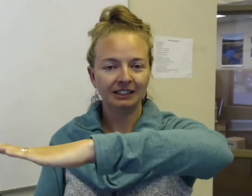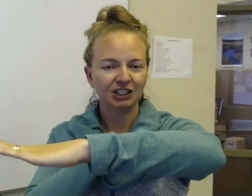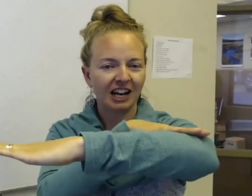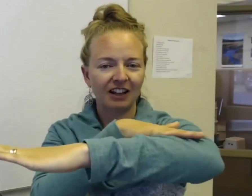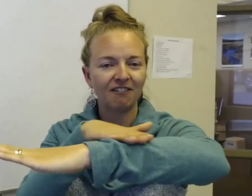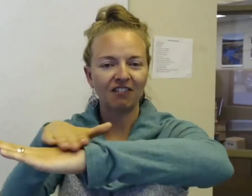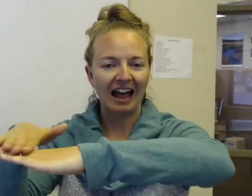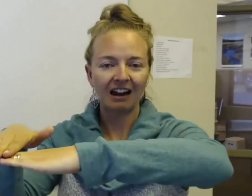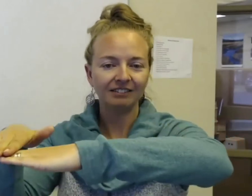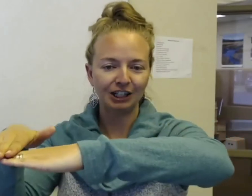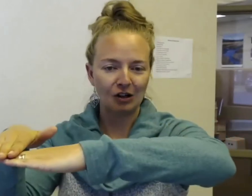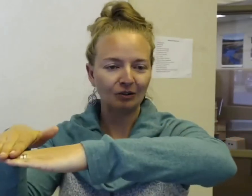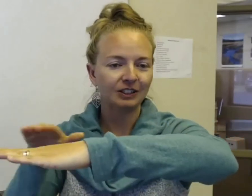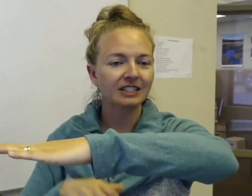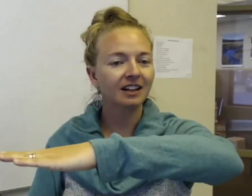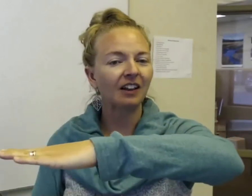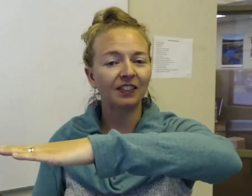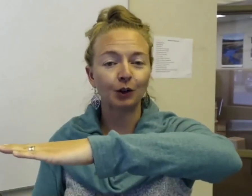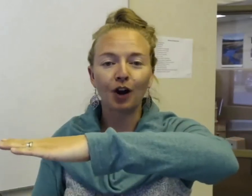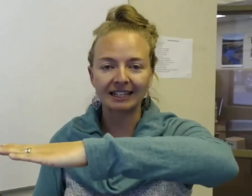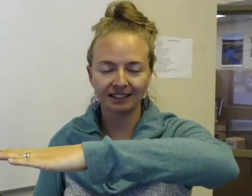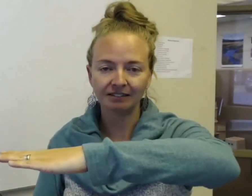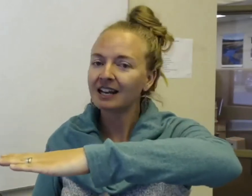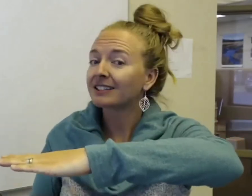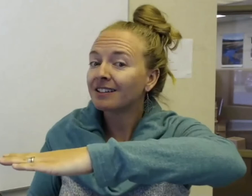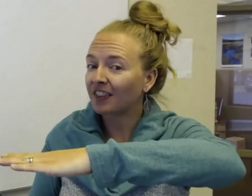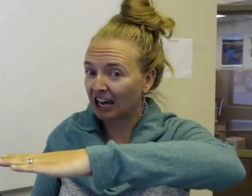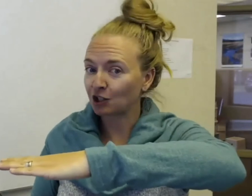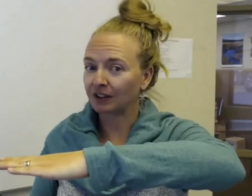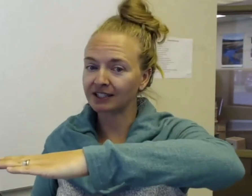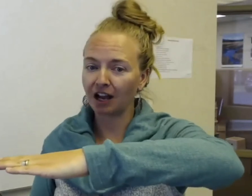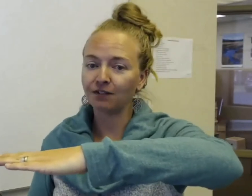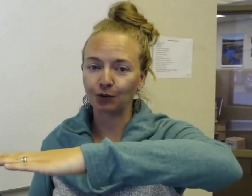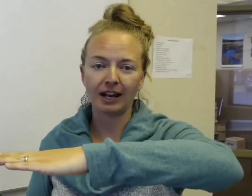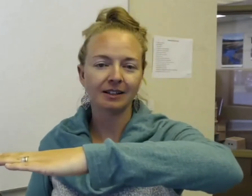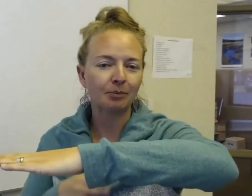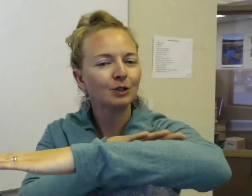just kind of like flat, you know. So this is, kind of like, the horizon. This is not actually the sign for horizon, but we're just kind